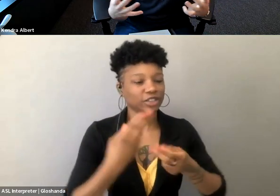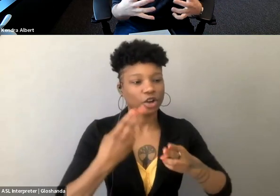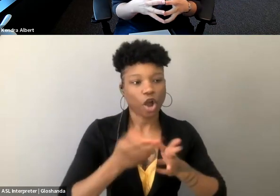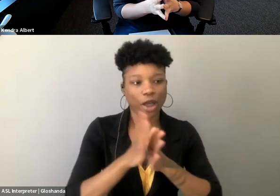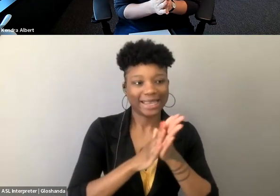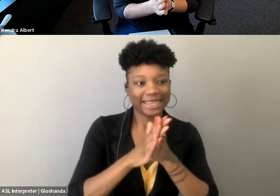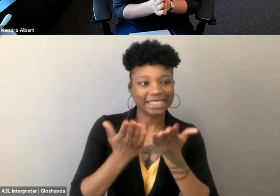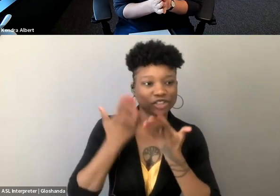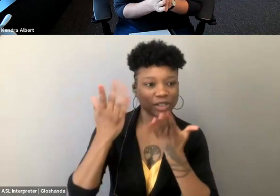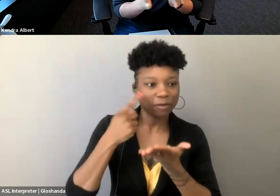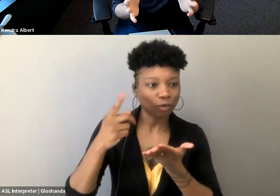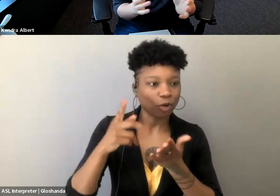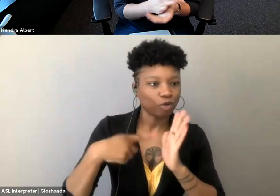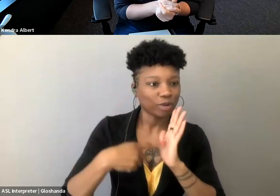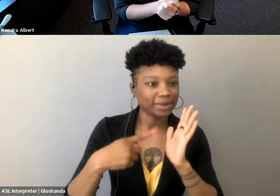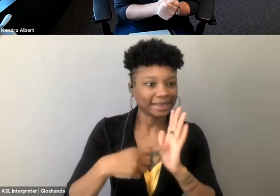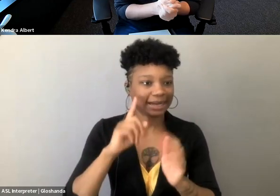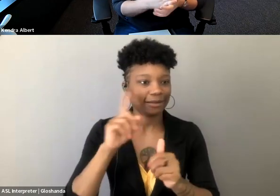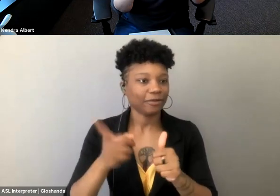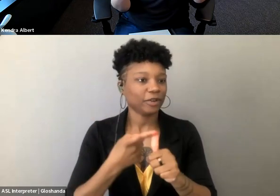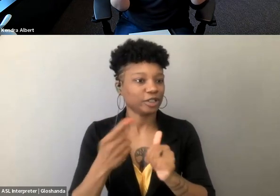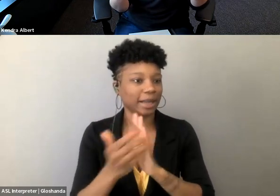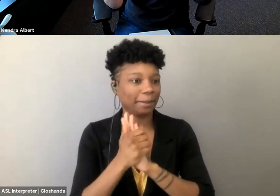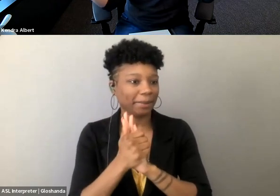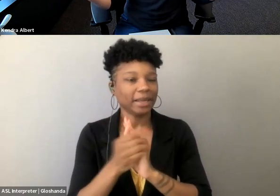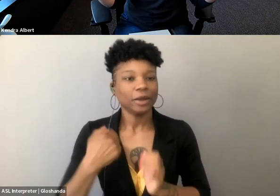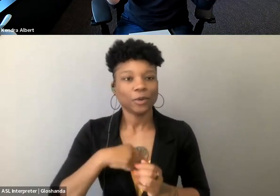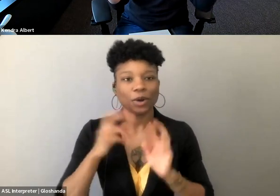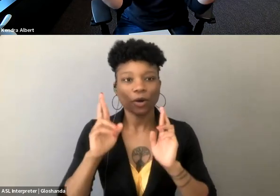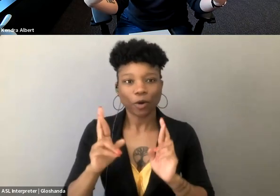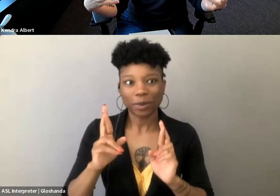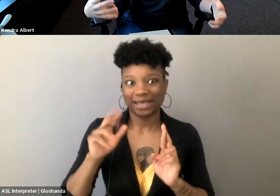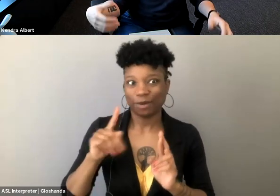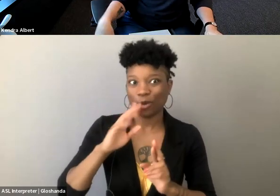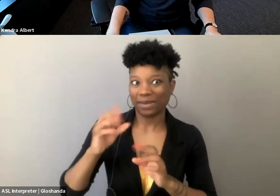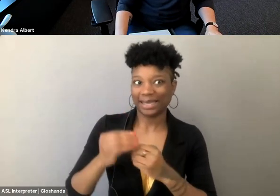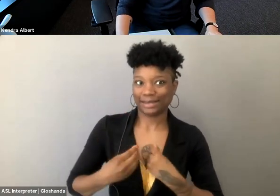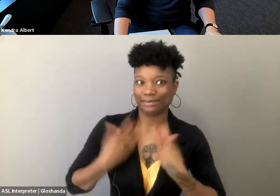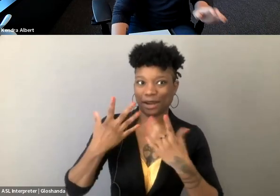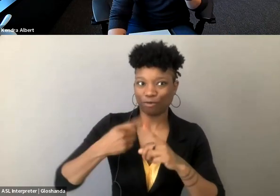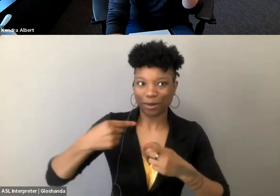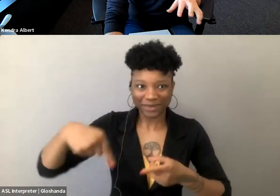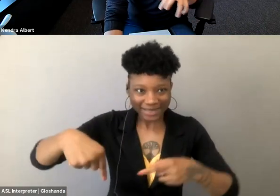And we're hoping to basically have a convening that's sort of inspired by the conversation we're having, right?